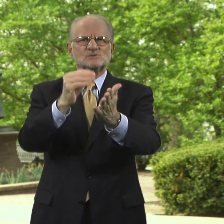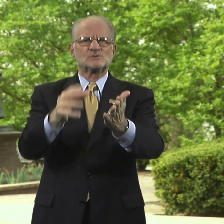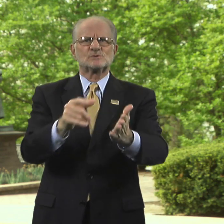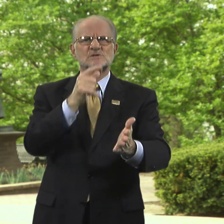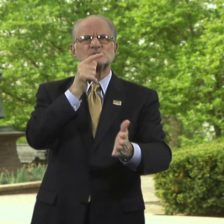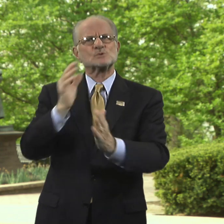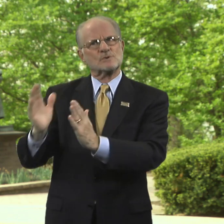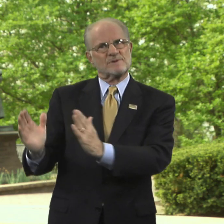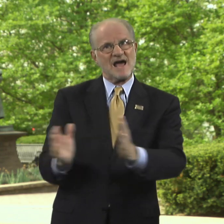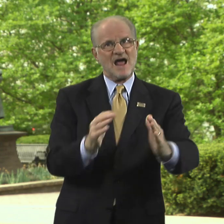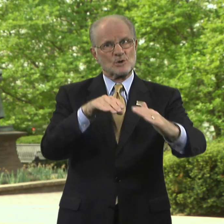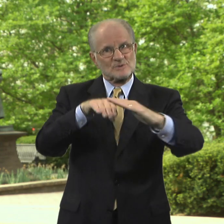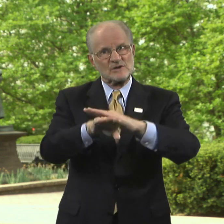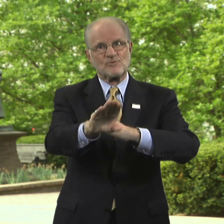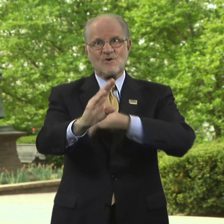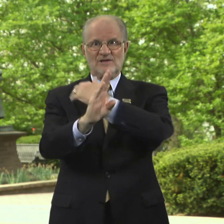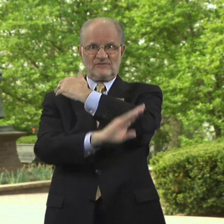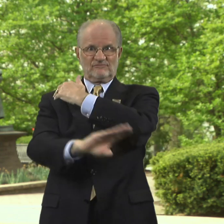who plan to enroll in the fall a head start